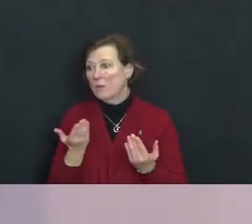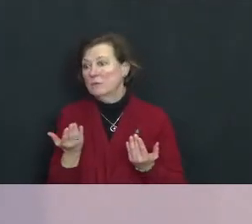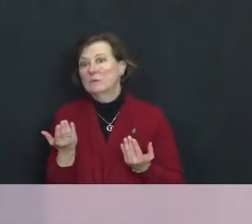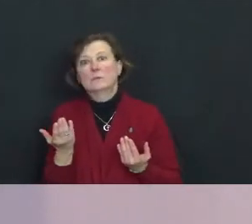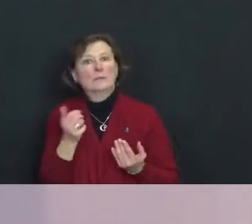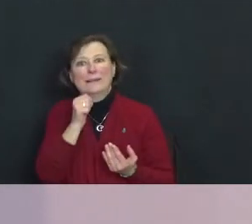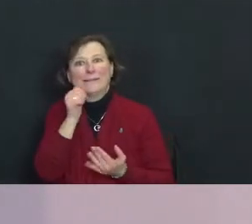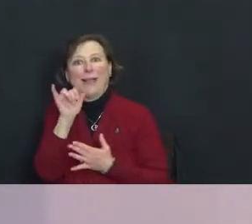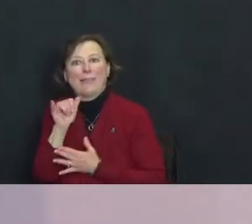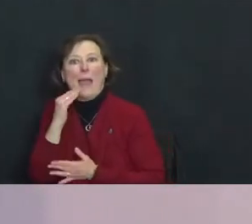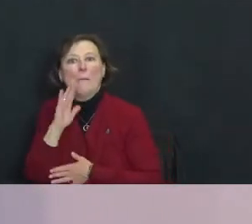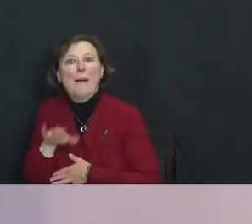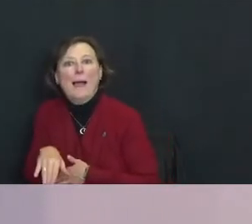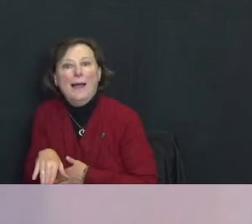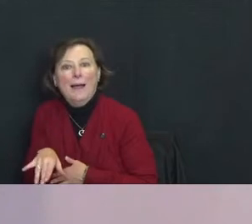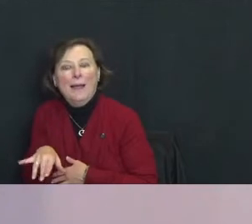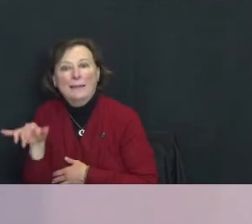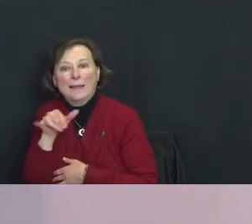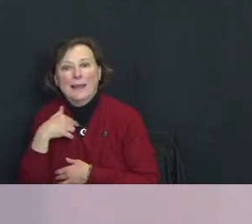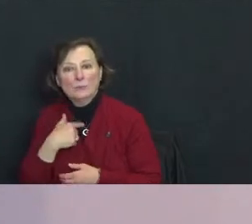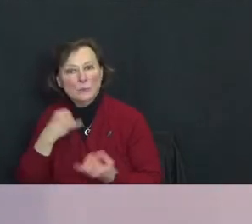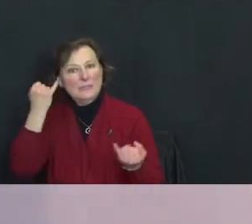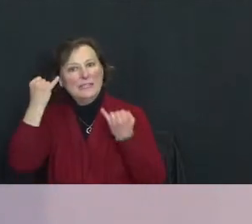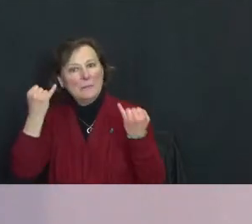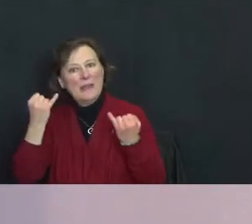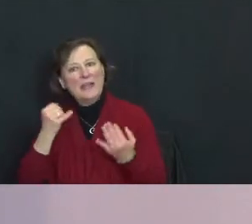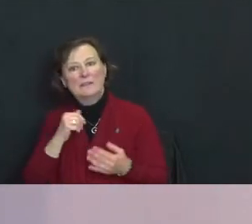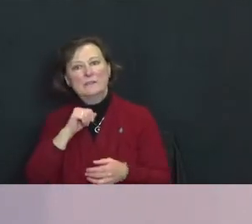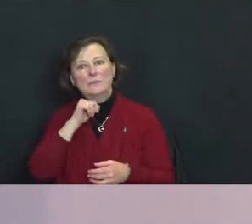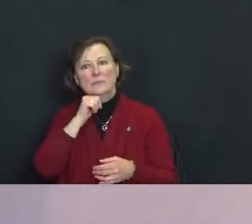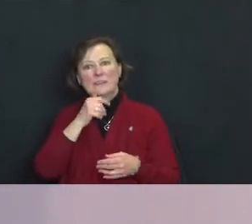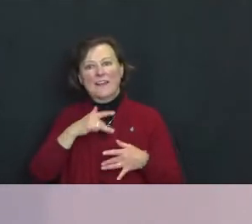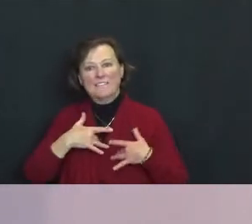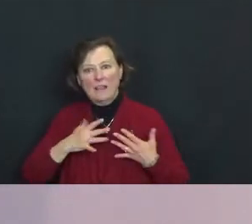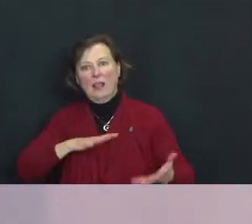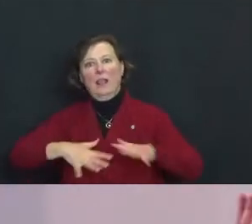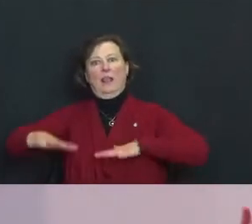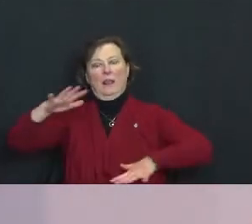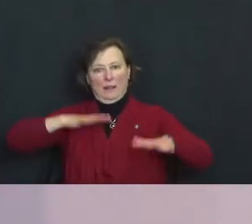as bad as we imagine - it won't shake you up as much because you've thought about it,